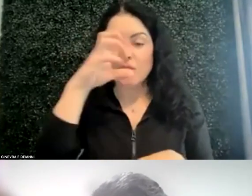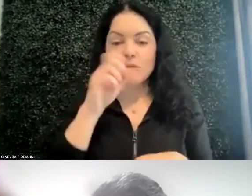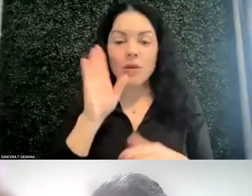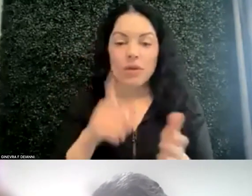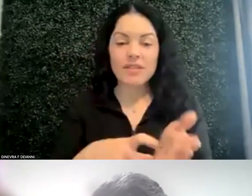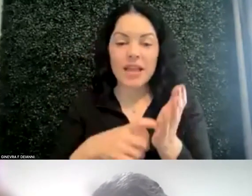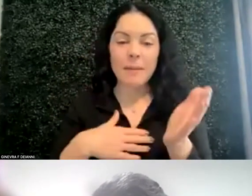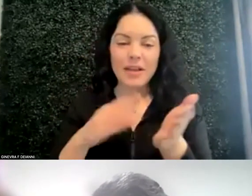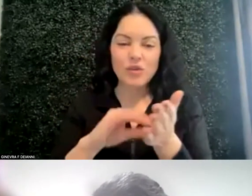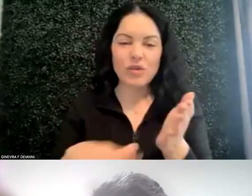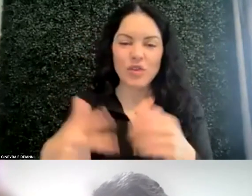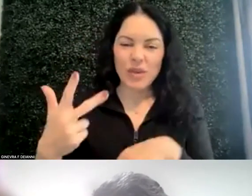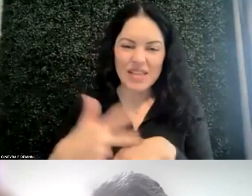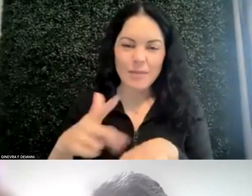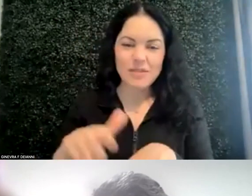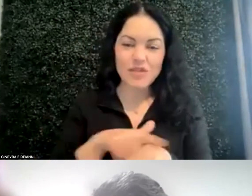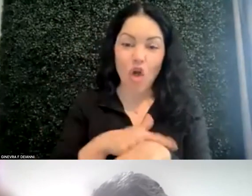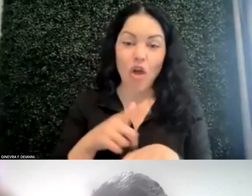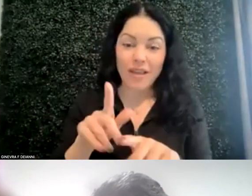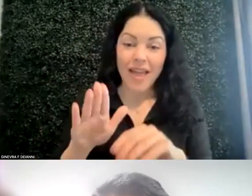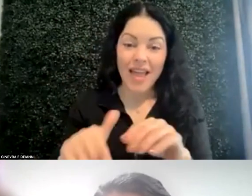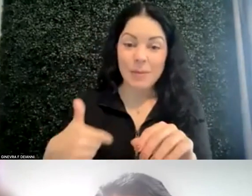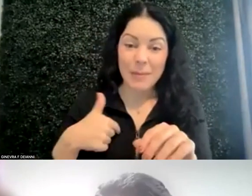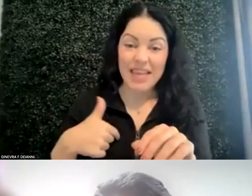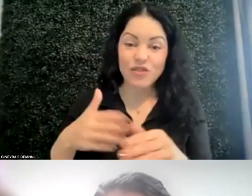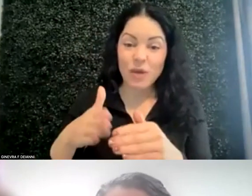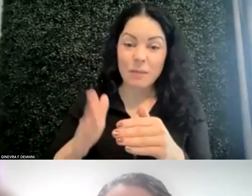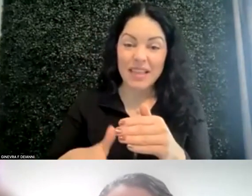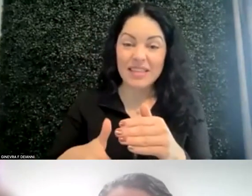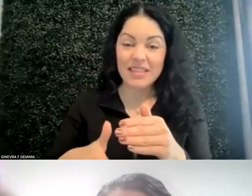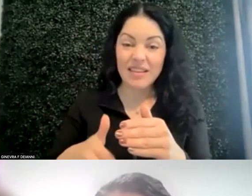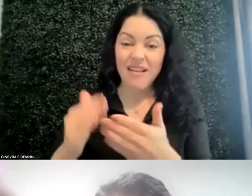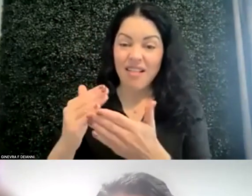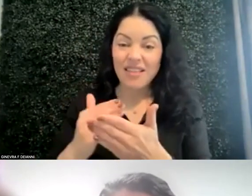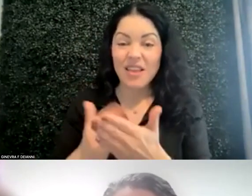probably three times as long as me to complete a lesson. Probably five to six times as long to complete homework.